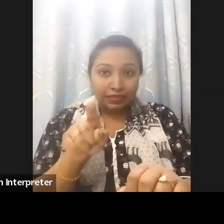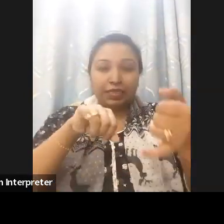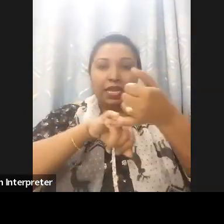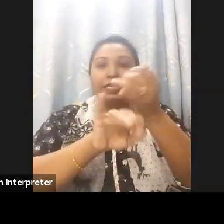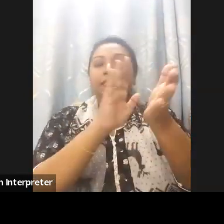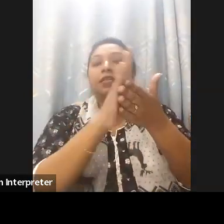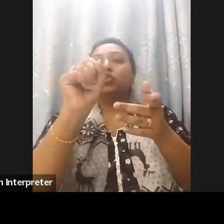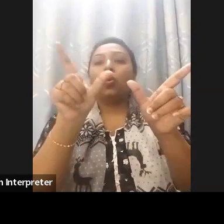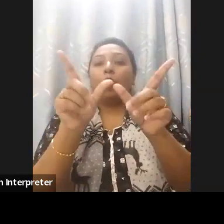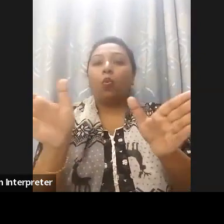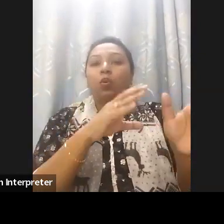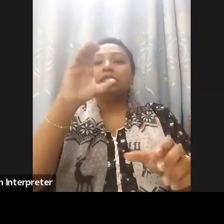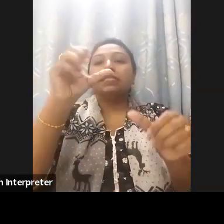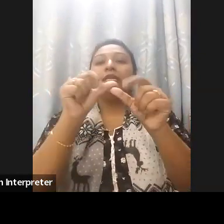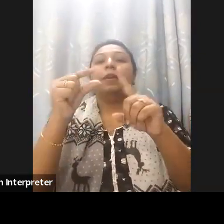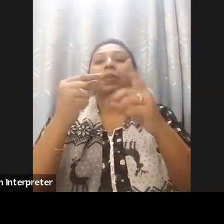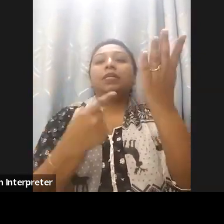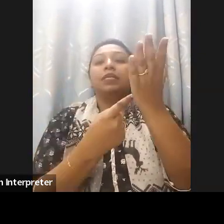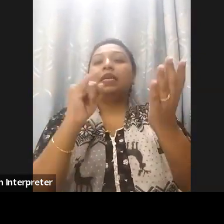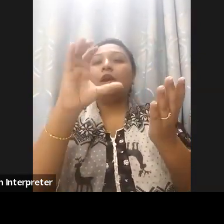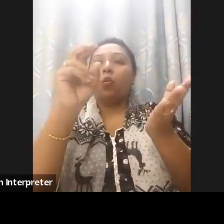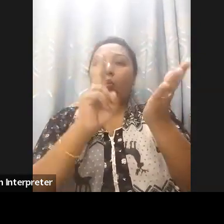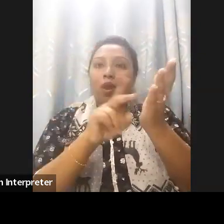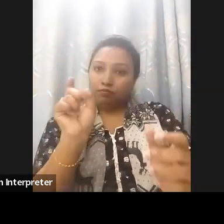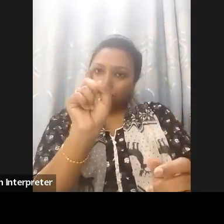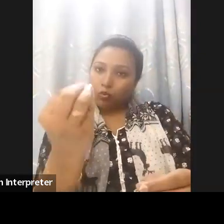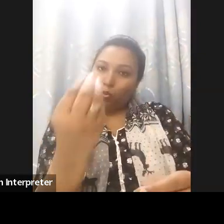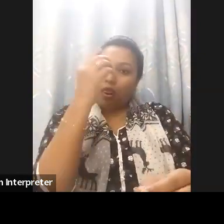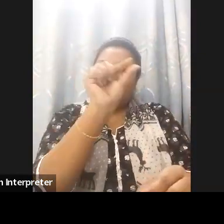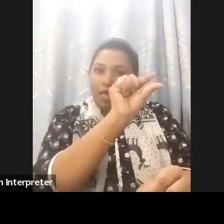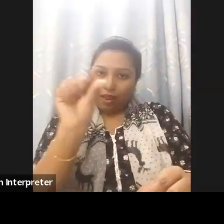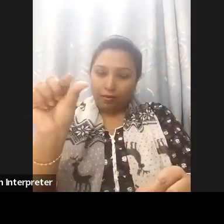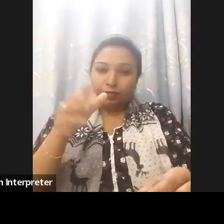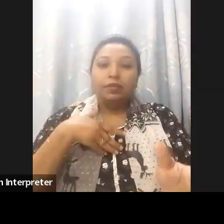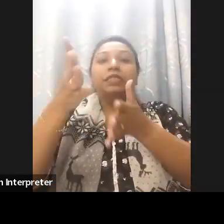the meeting controls toolbar. International sign language interpretation is available,